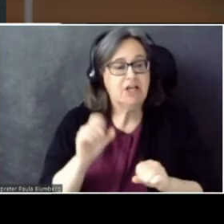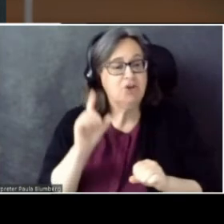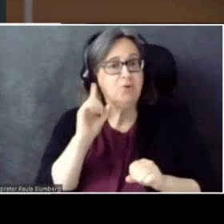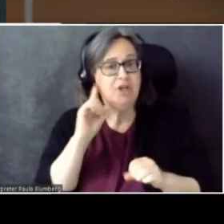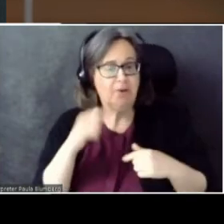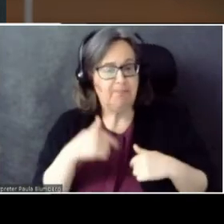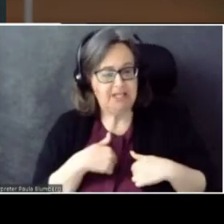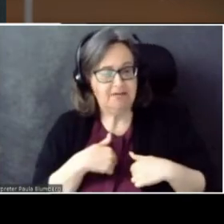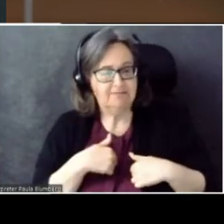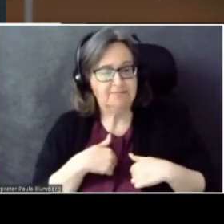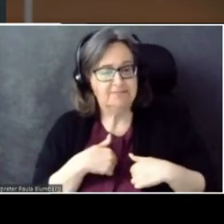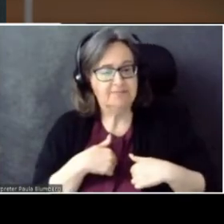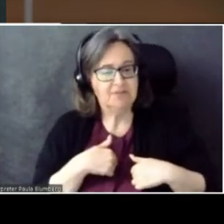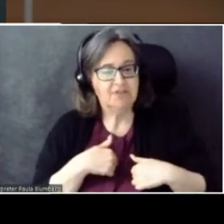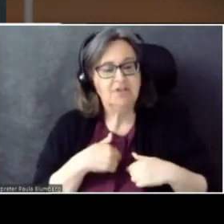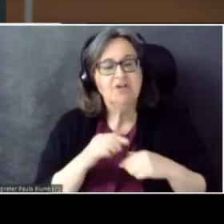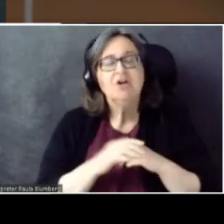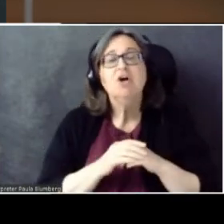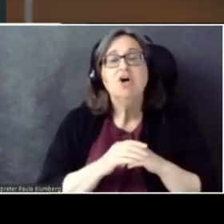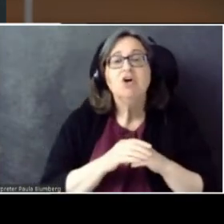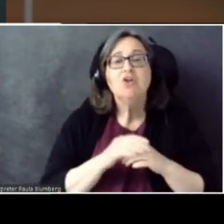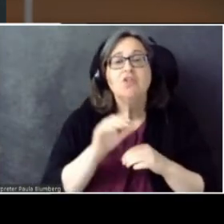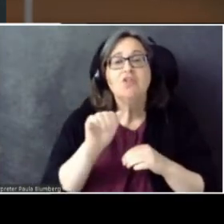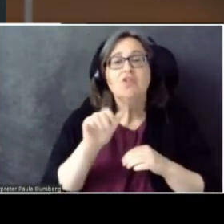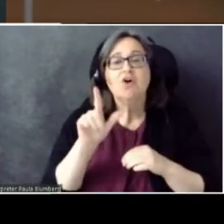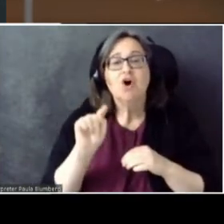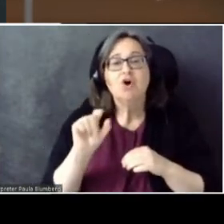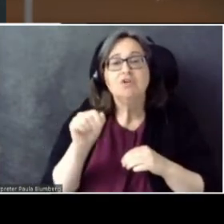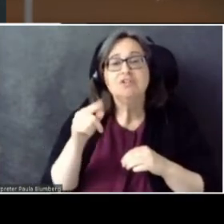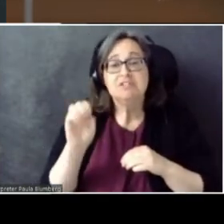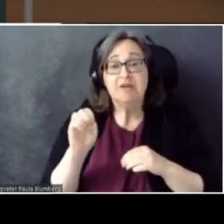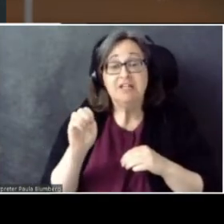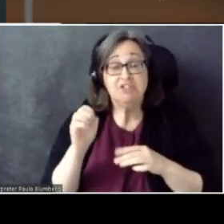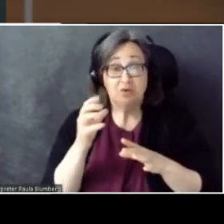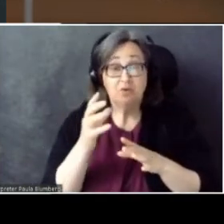And on the AltSpace side, when we're getting this text back, to save bandwidth, and because